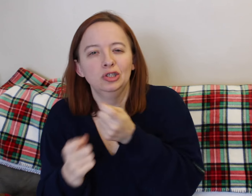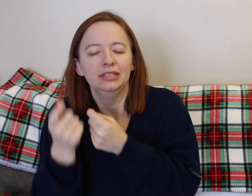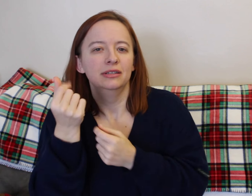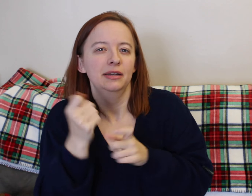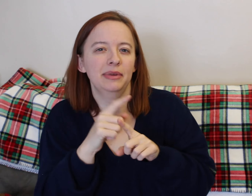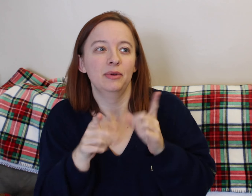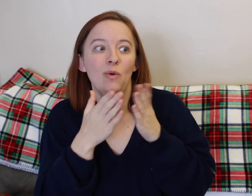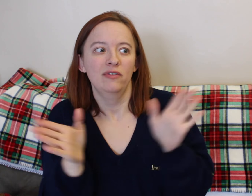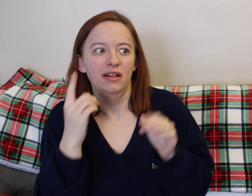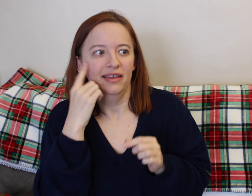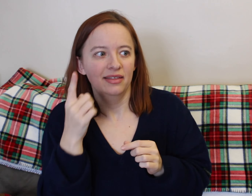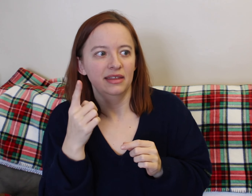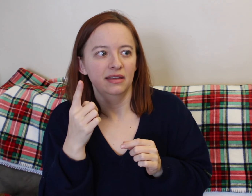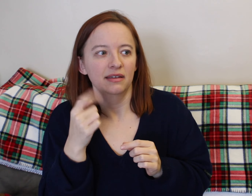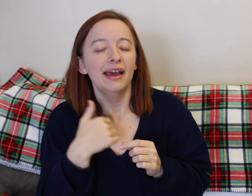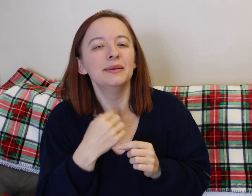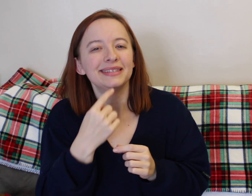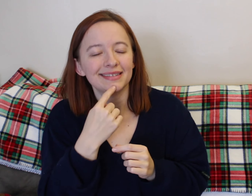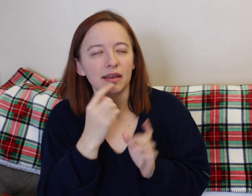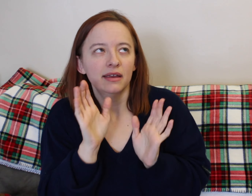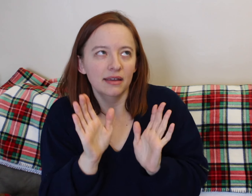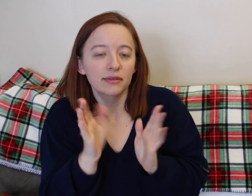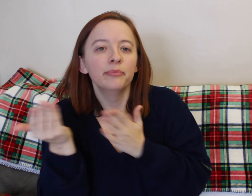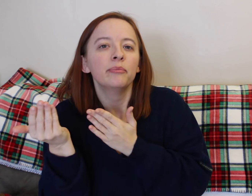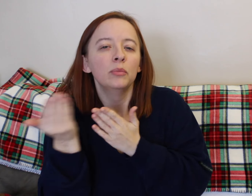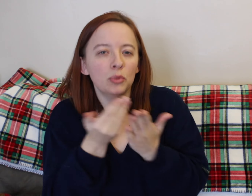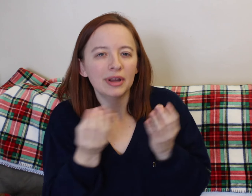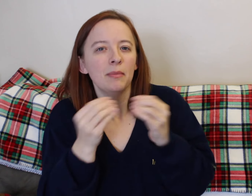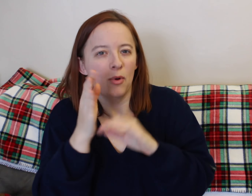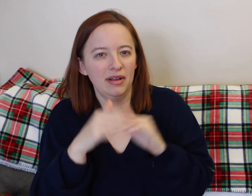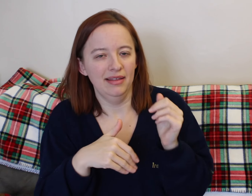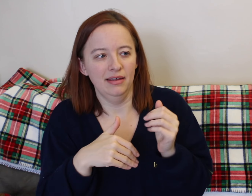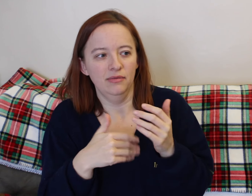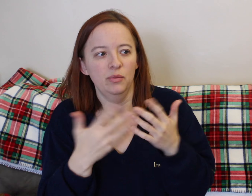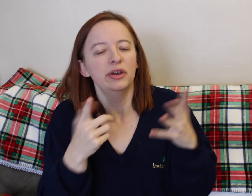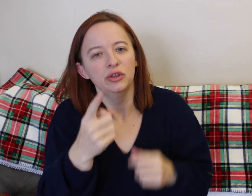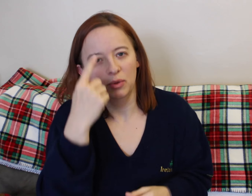That is what I used, didn't use, recommend for a hospital bag. hopefully this was helpful.